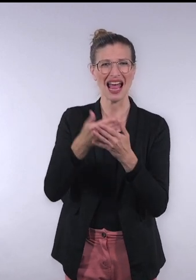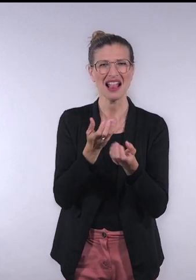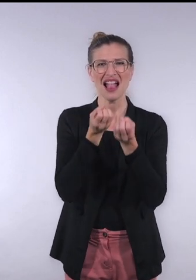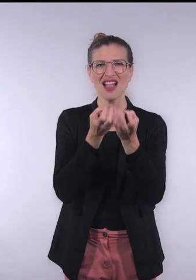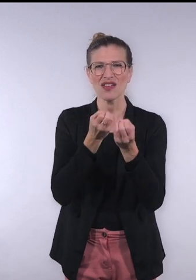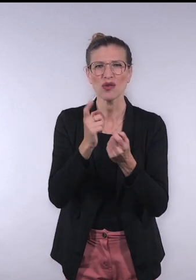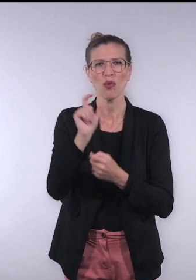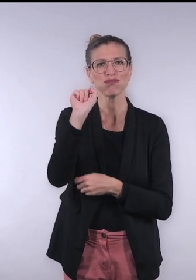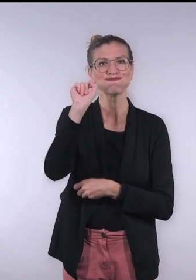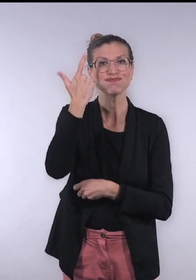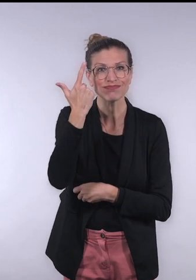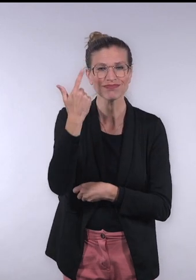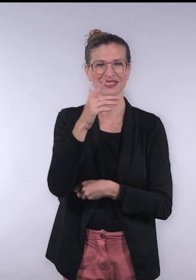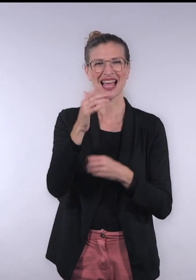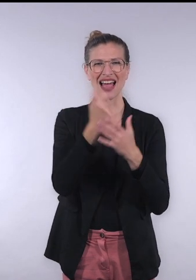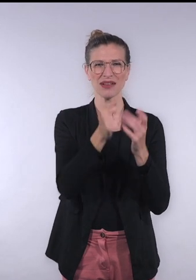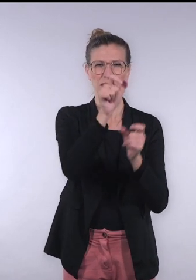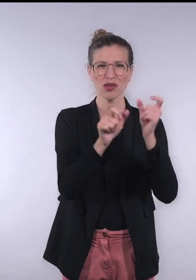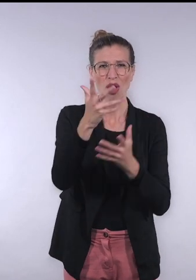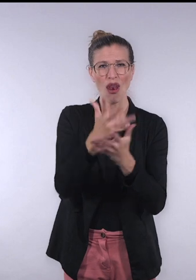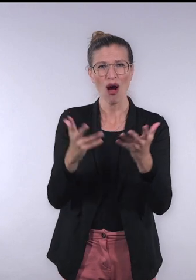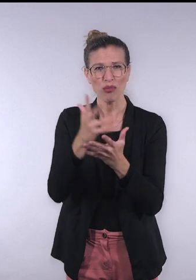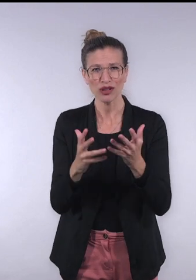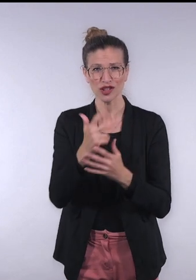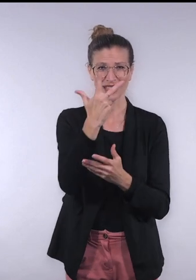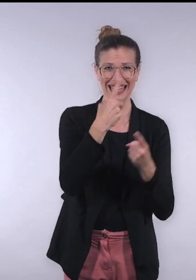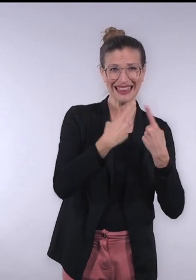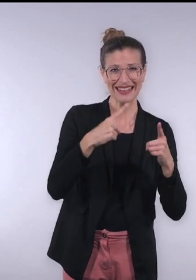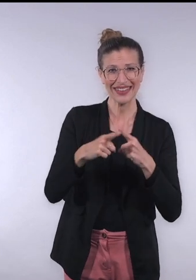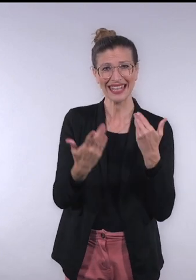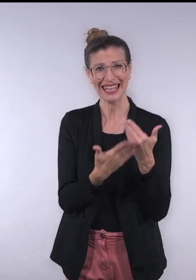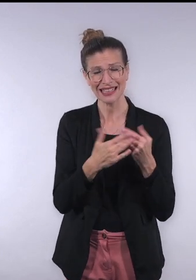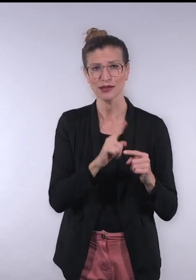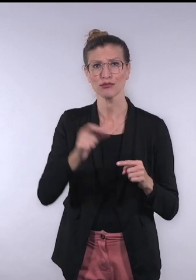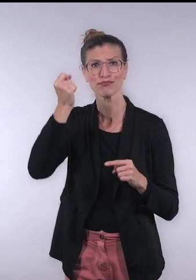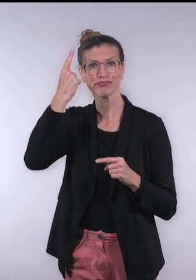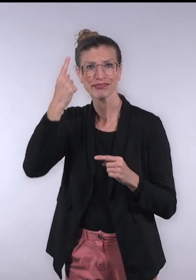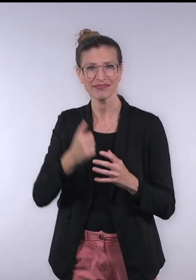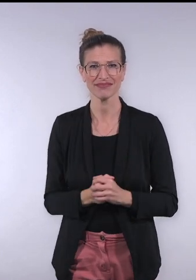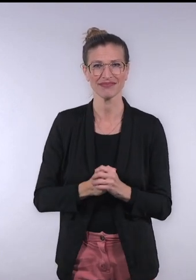to make information understandable for everyone and translates language into three different, easy to understand levels.